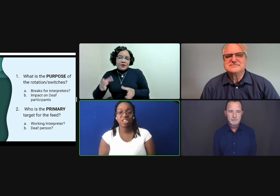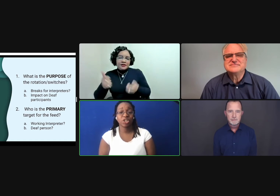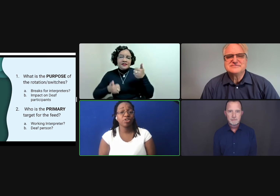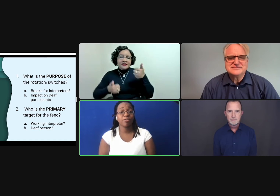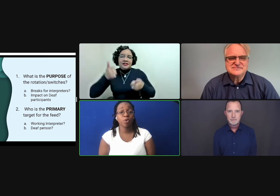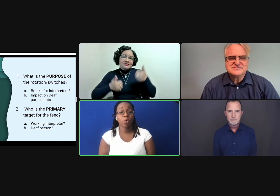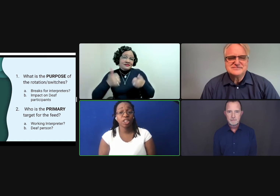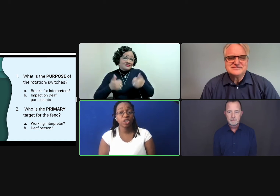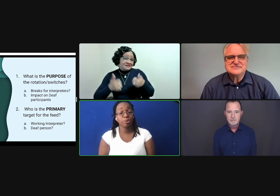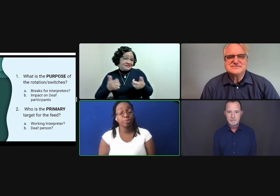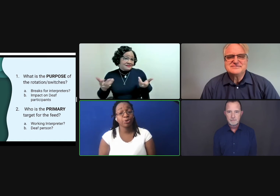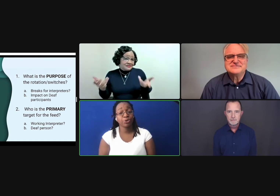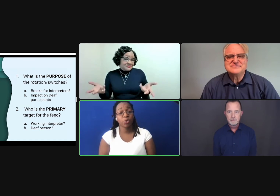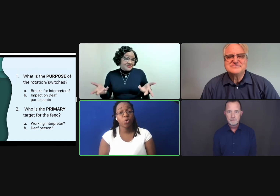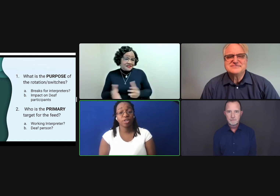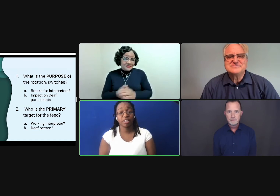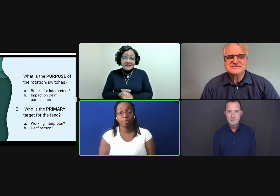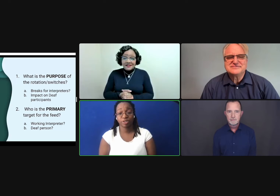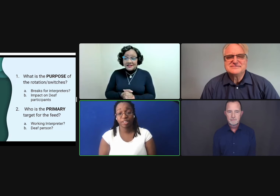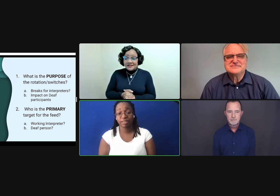Is it generally for the interpreter or the deaf person?